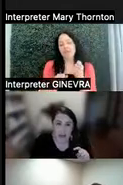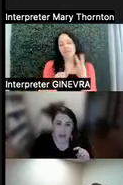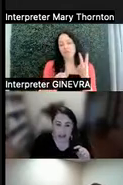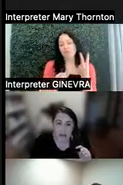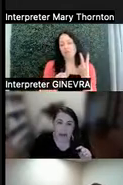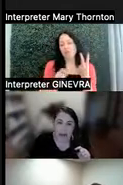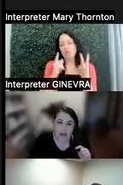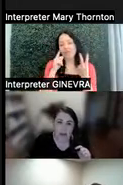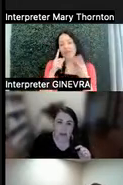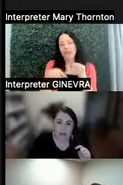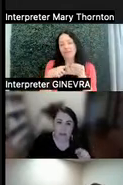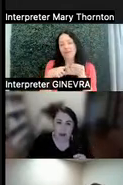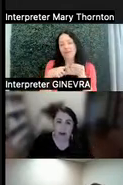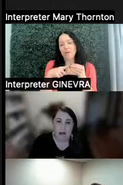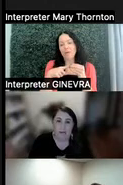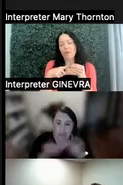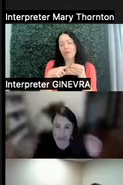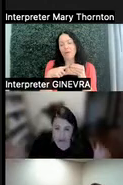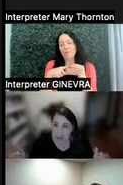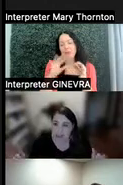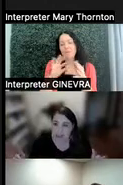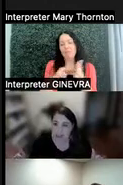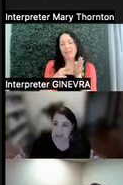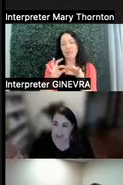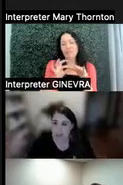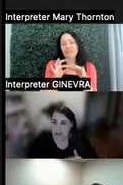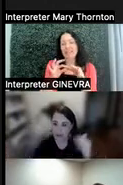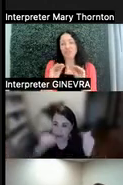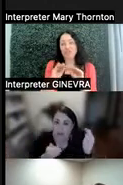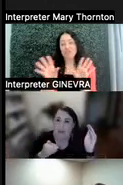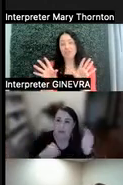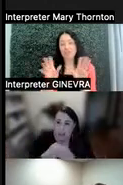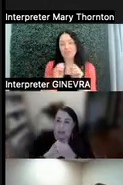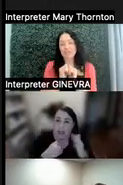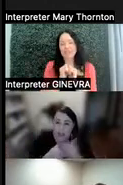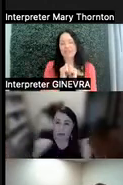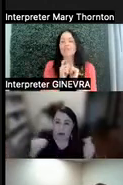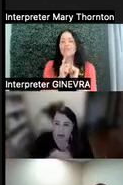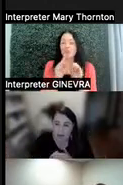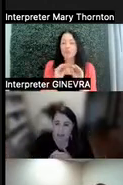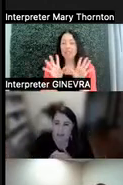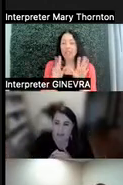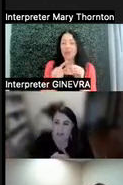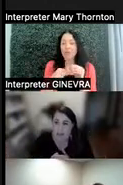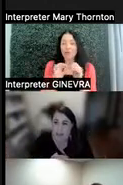thinking about making those connections explicit. So really being clear about how these things are related,